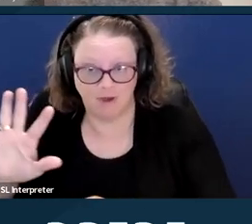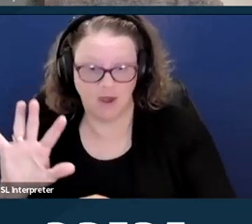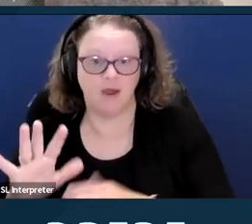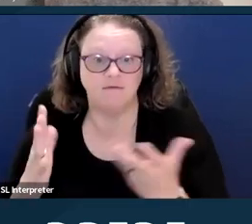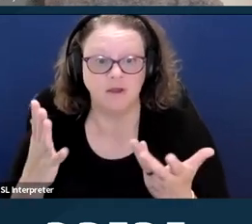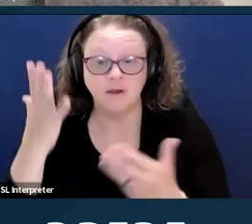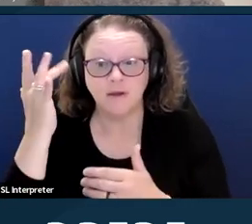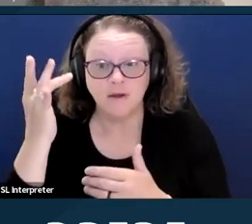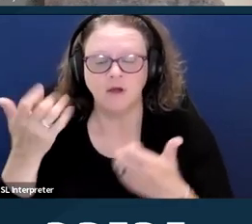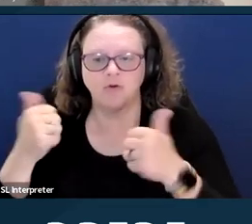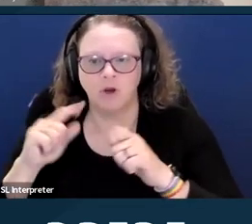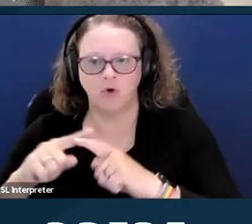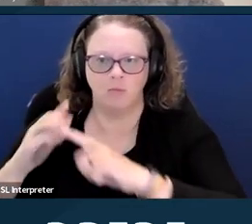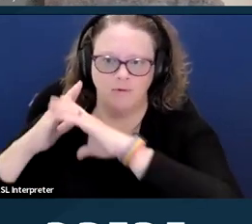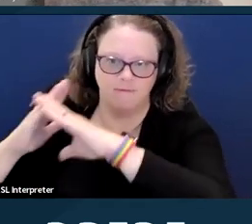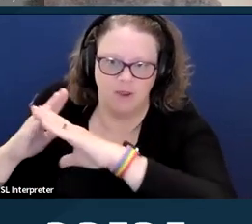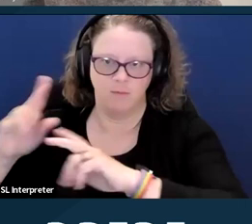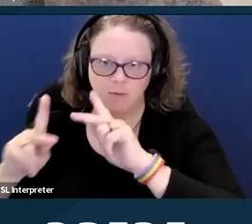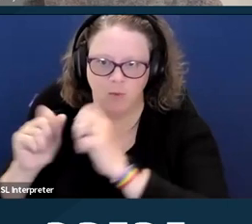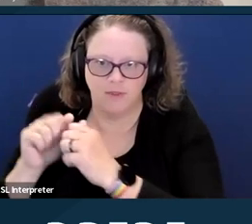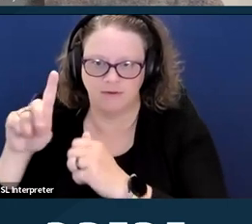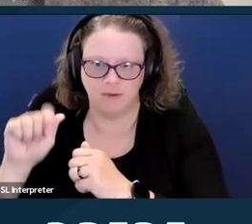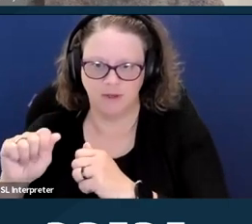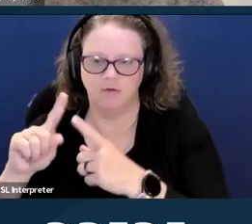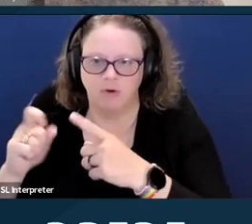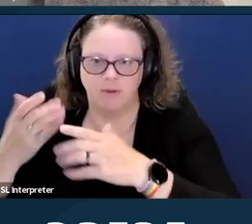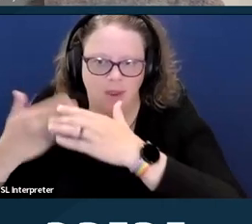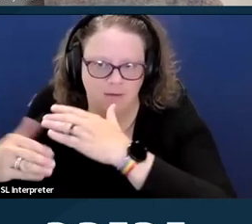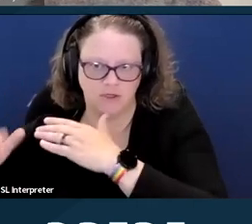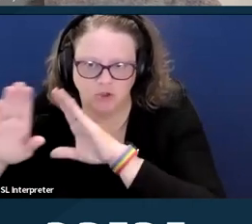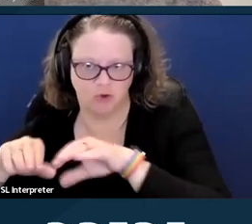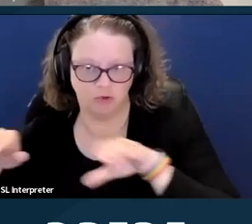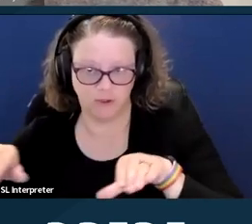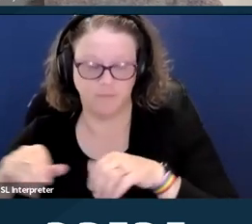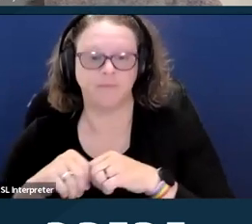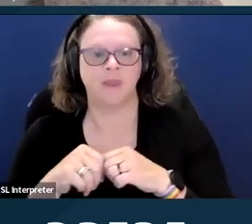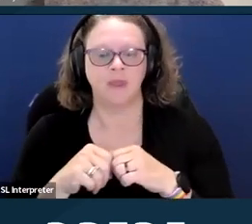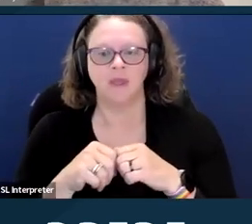with disabilities from procreating and having children. And to some extent,